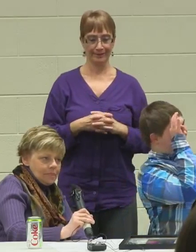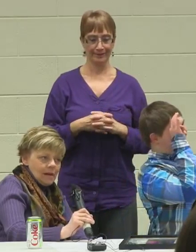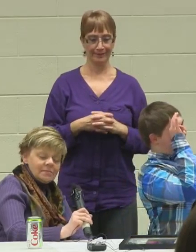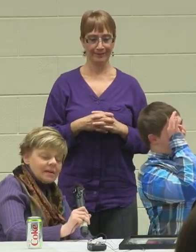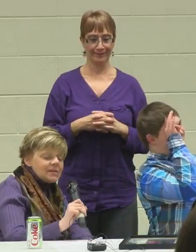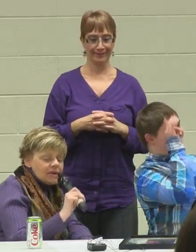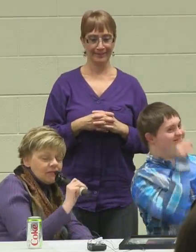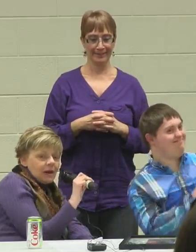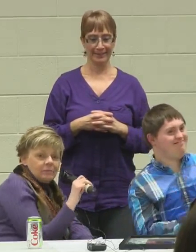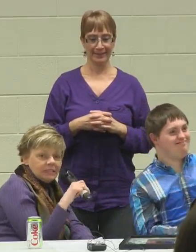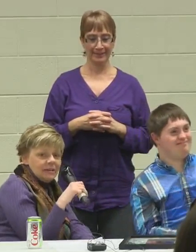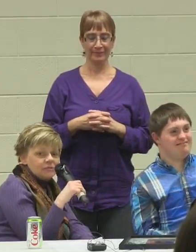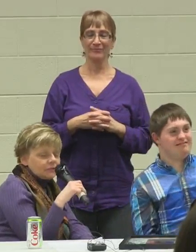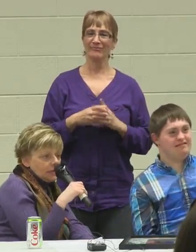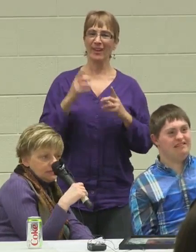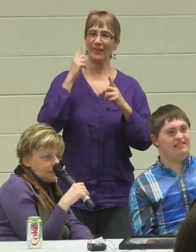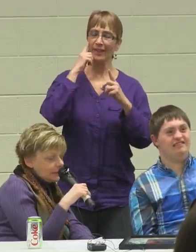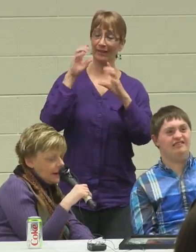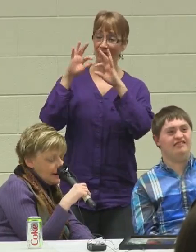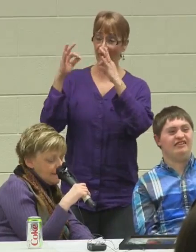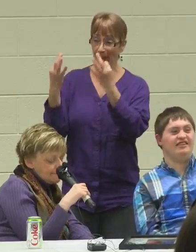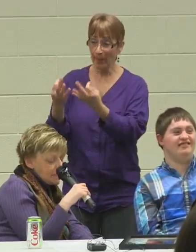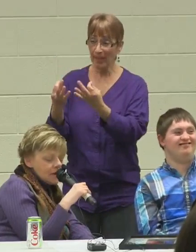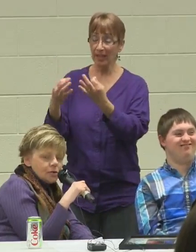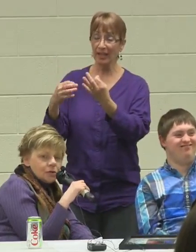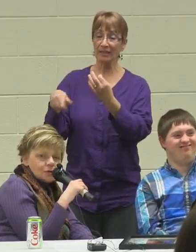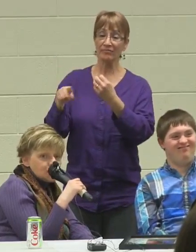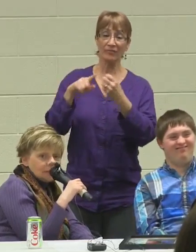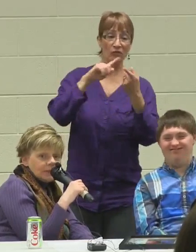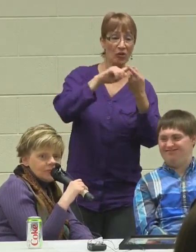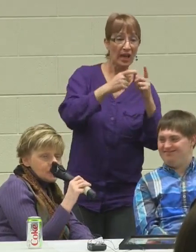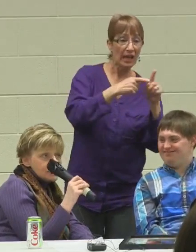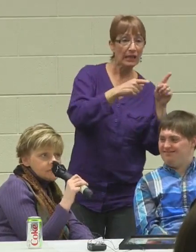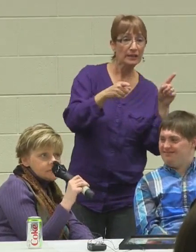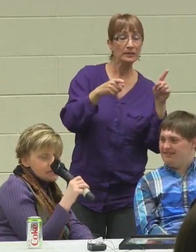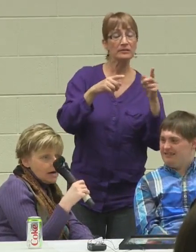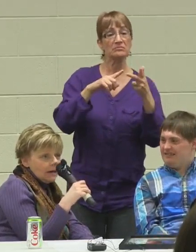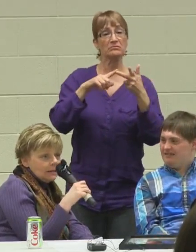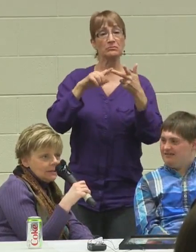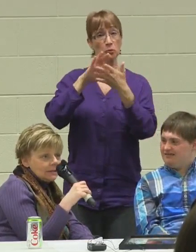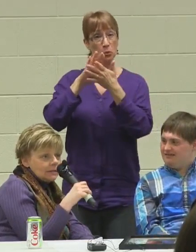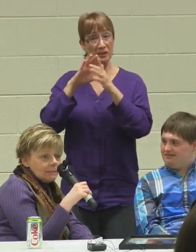I'm going to say family, friends, the school district,